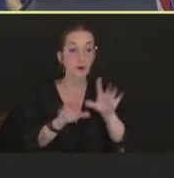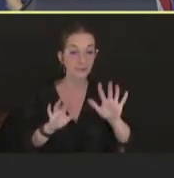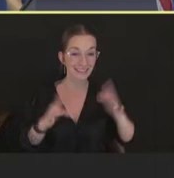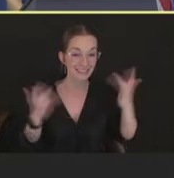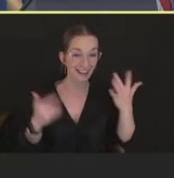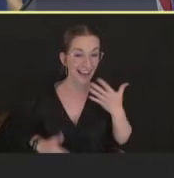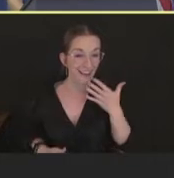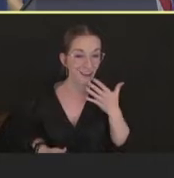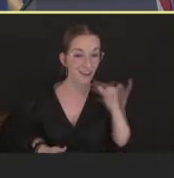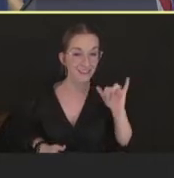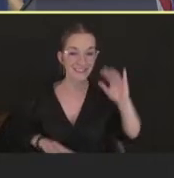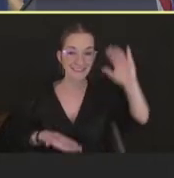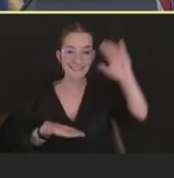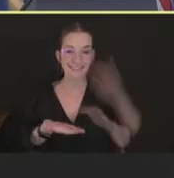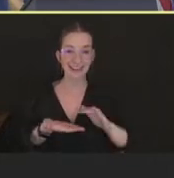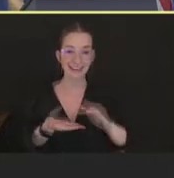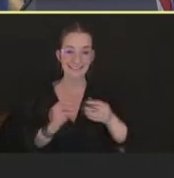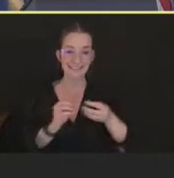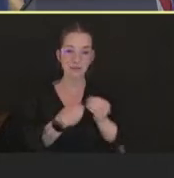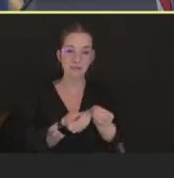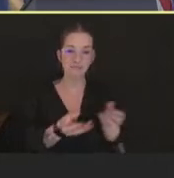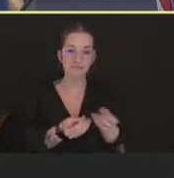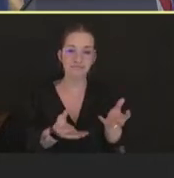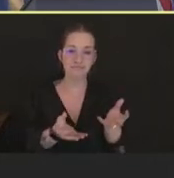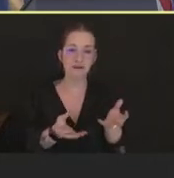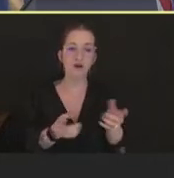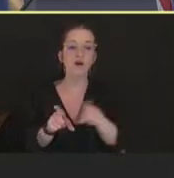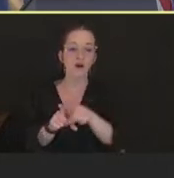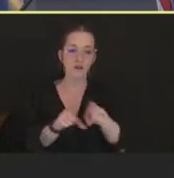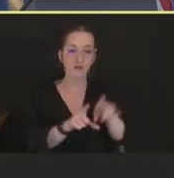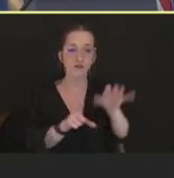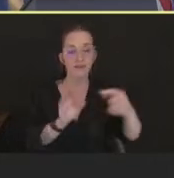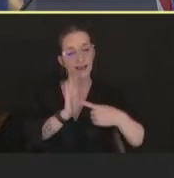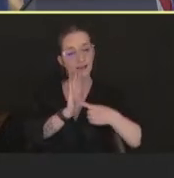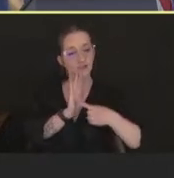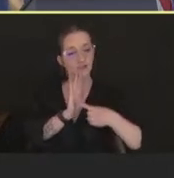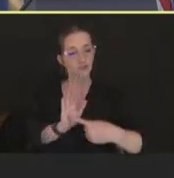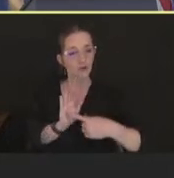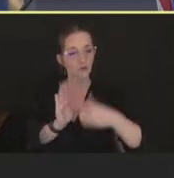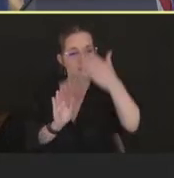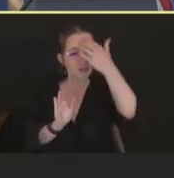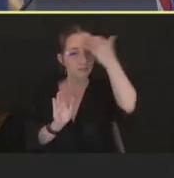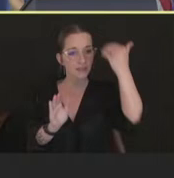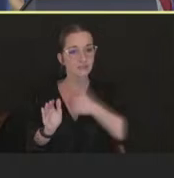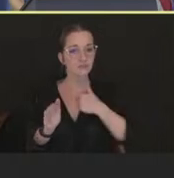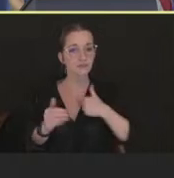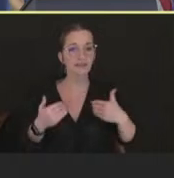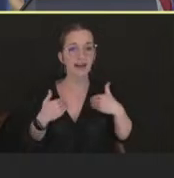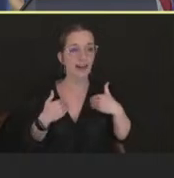fewer administrations, this also in part reflects getting smaller allocations to these states,